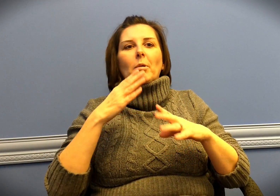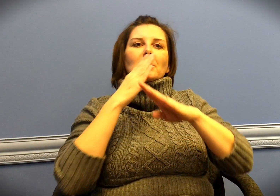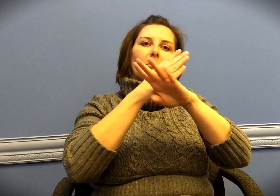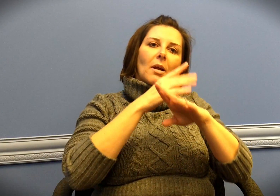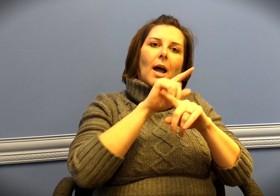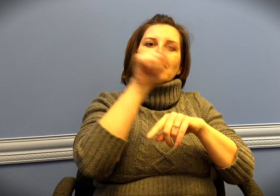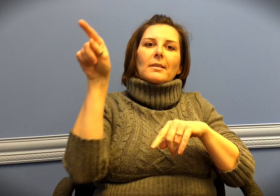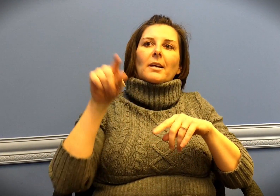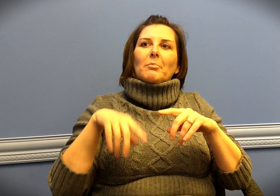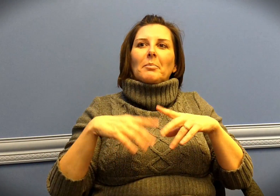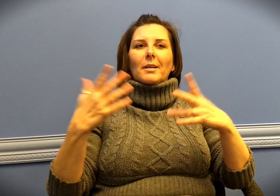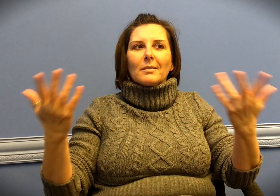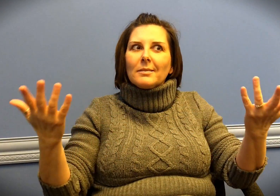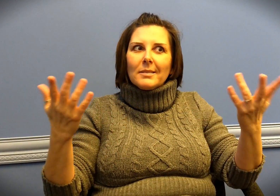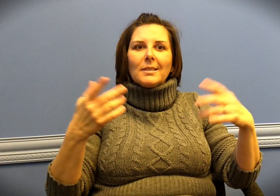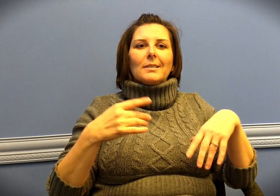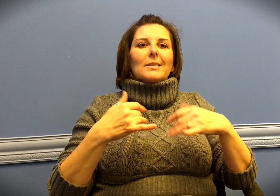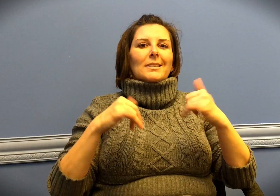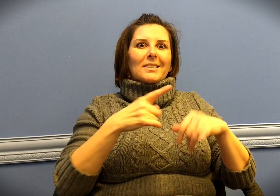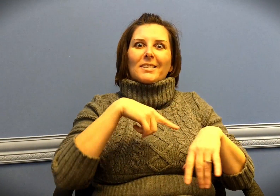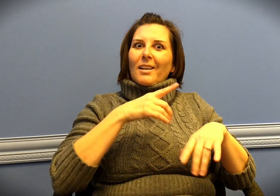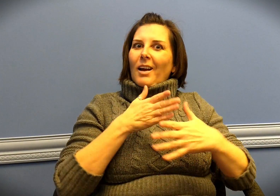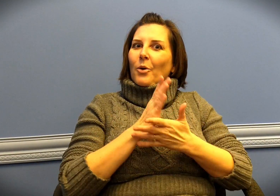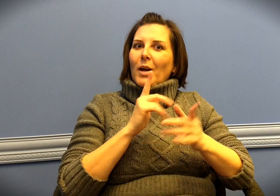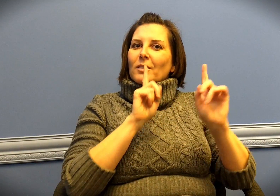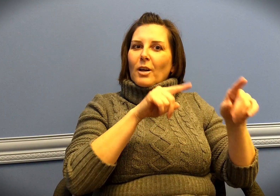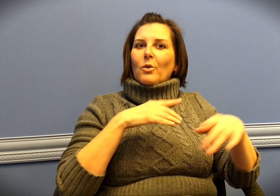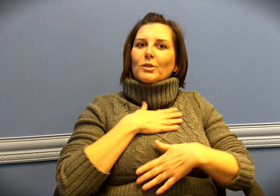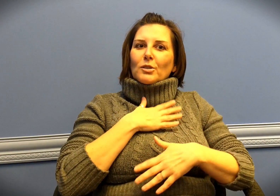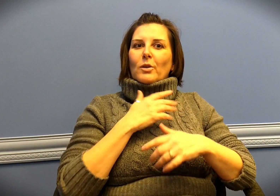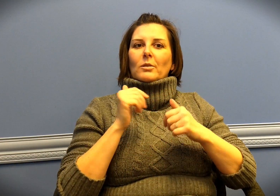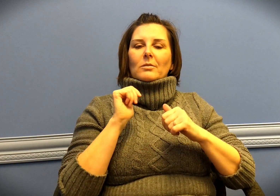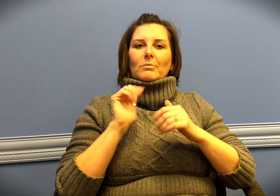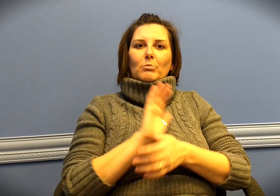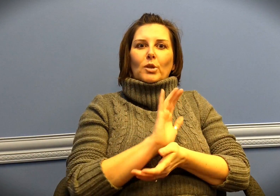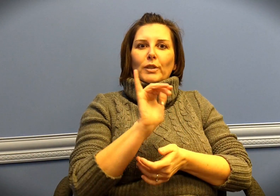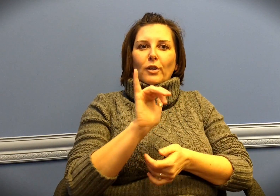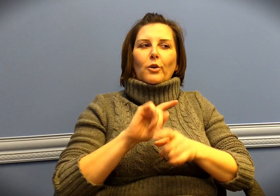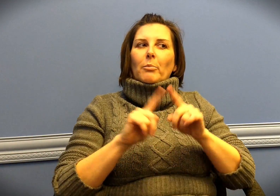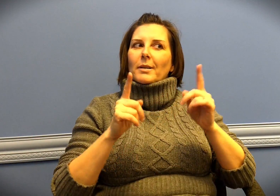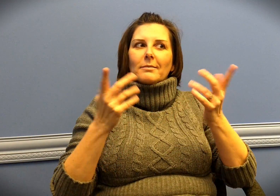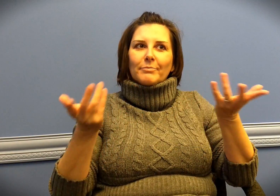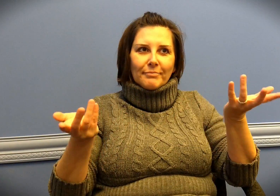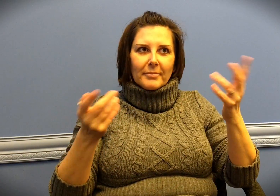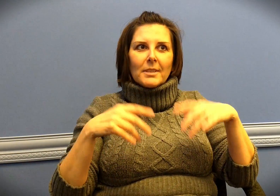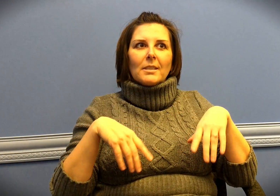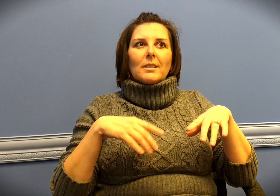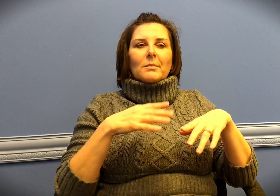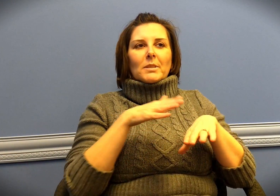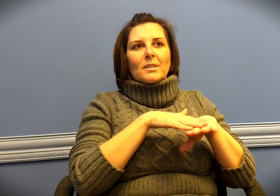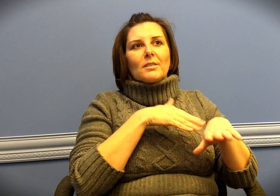that it would block their line of sight. But it's our right as well to be able to attend and enjoy movies.